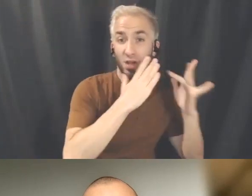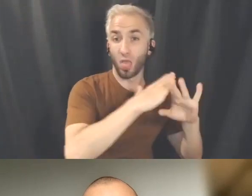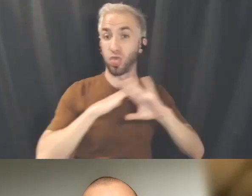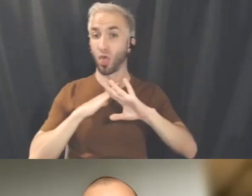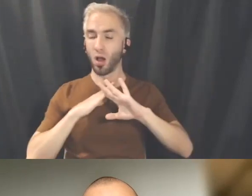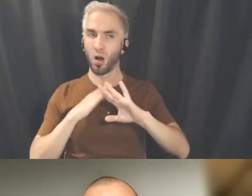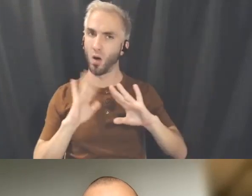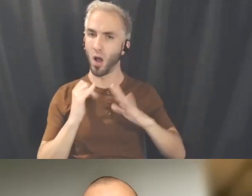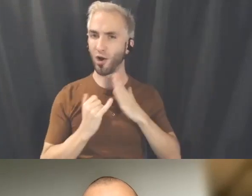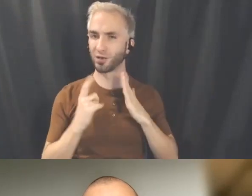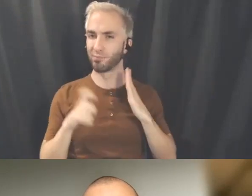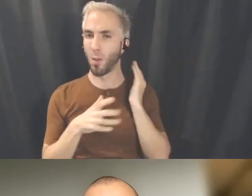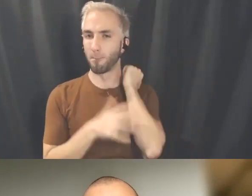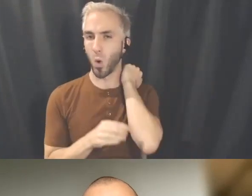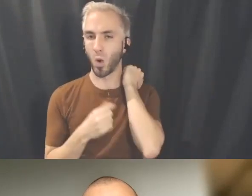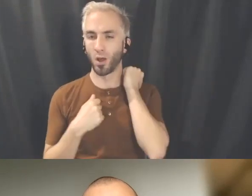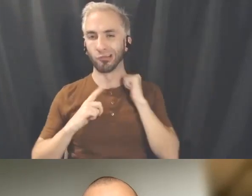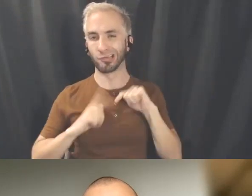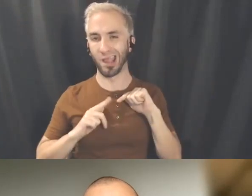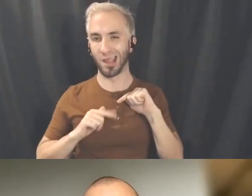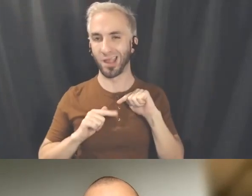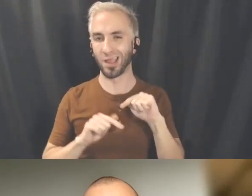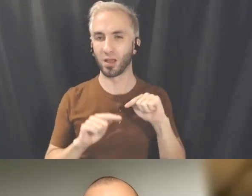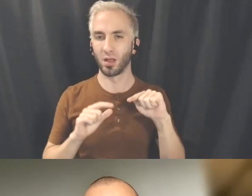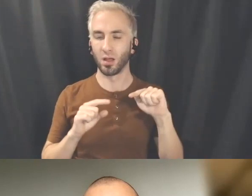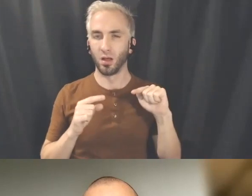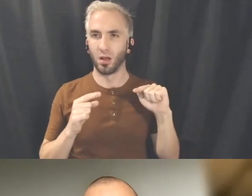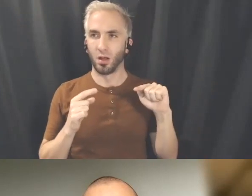artists you're poor, you know. I have like many ex-lovers with their